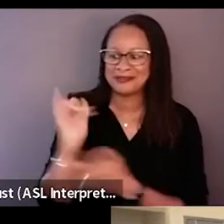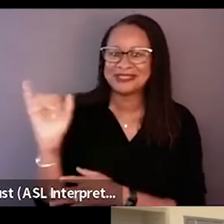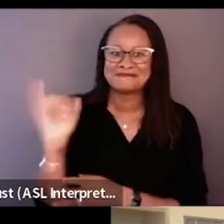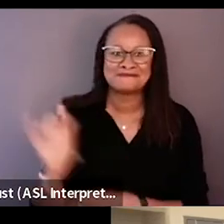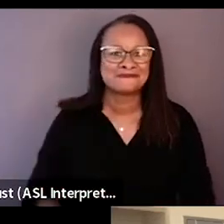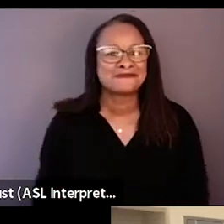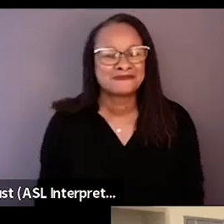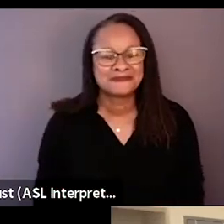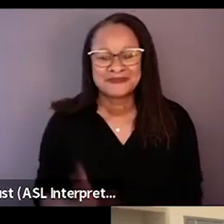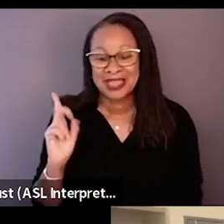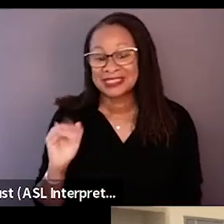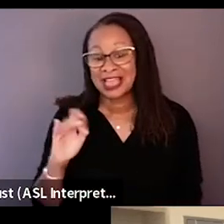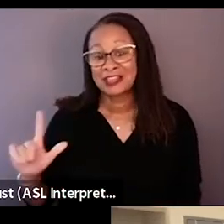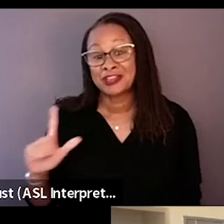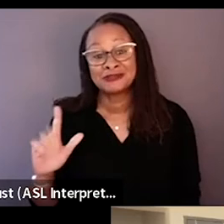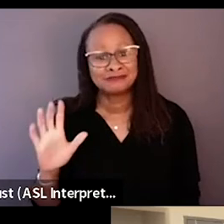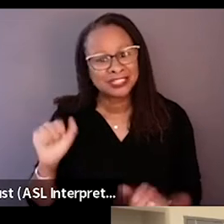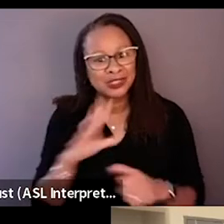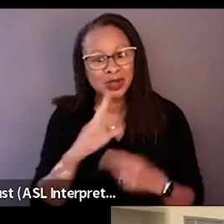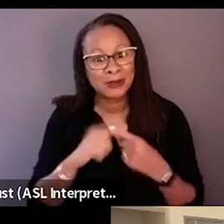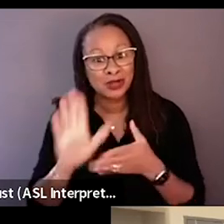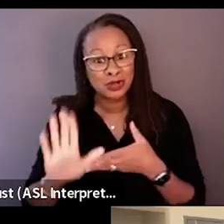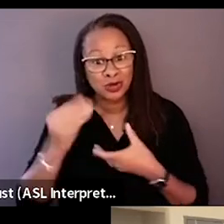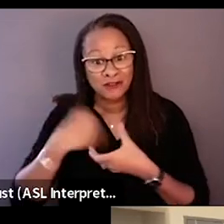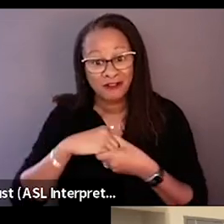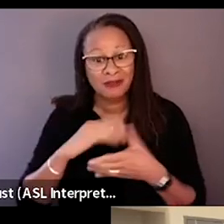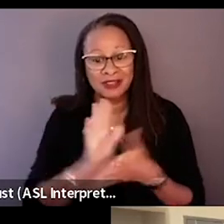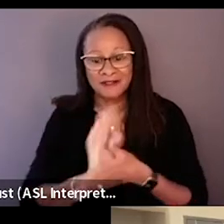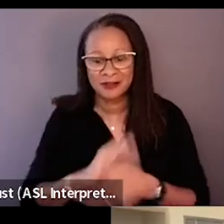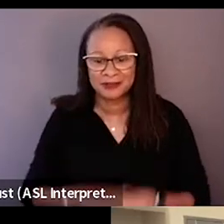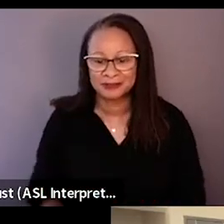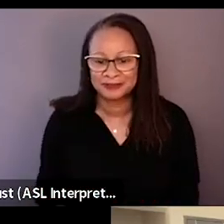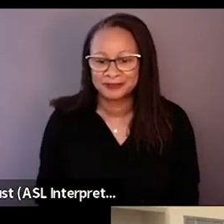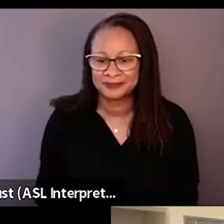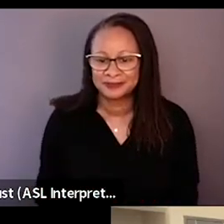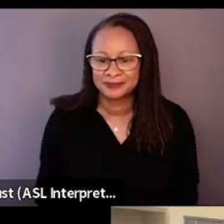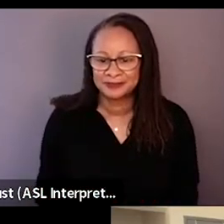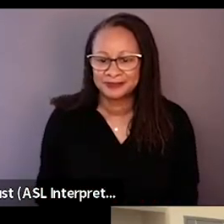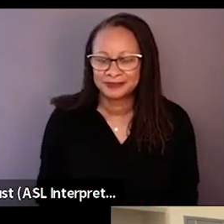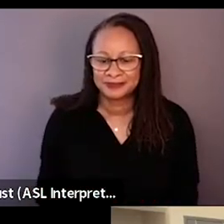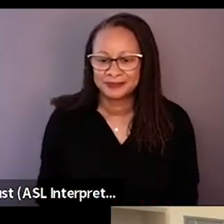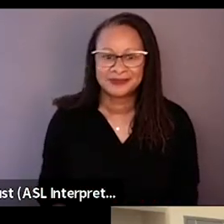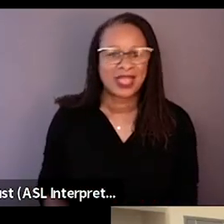Daniel can you talk about how you got involved with the film? Well, I'd love to say I was there from the very beginning